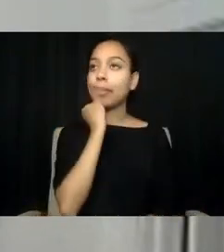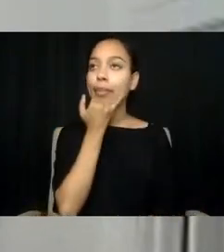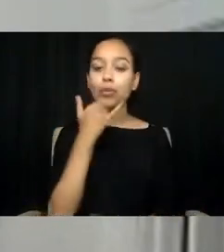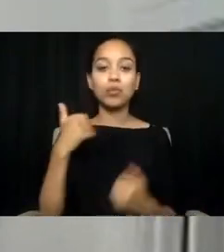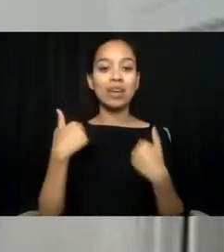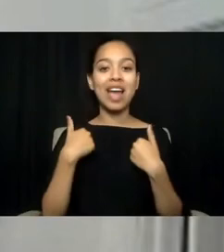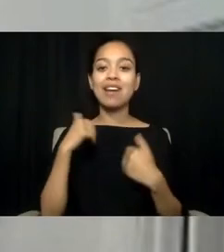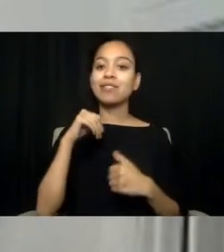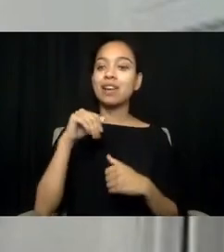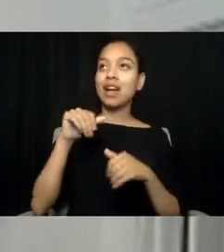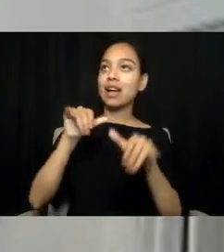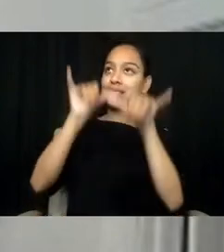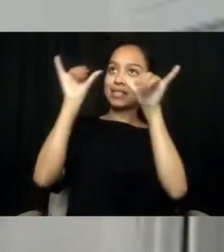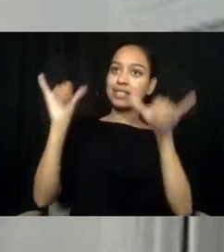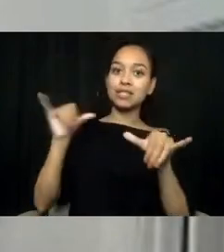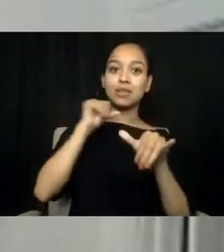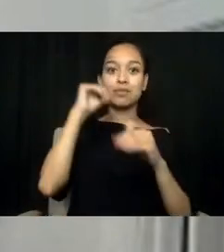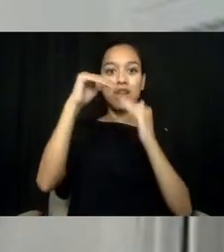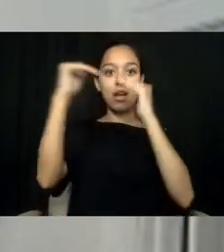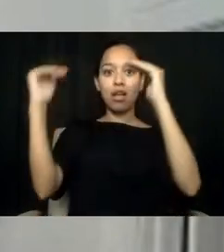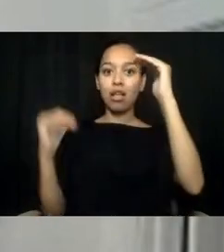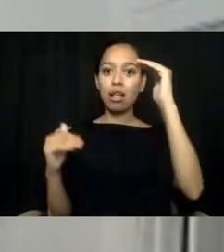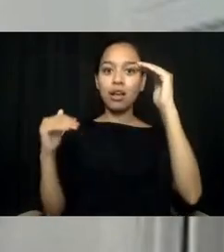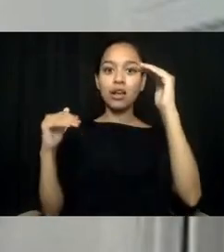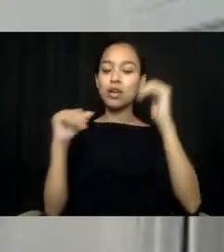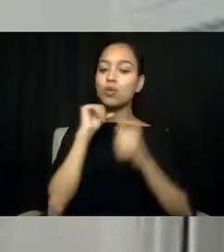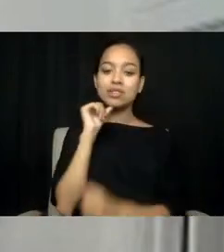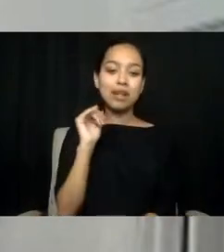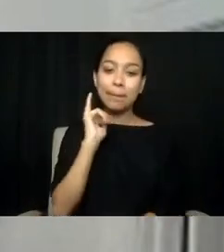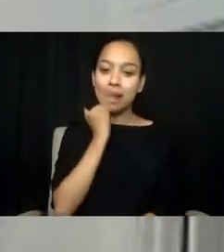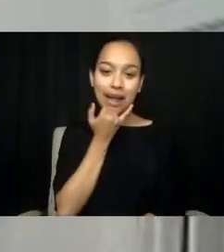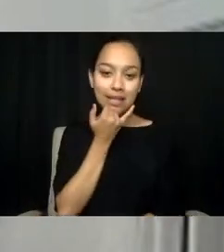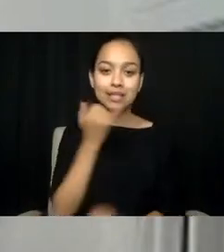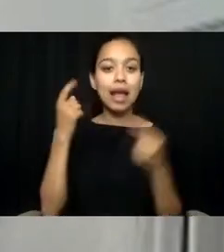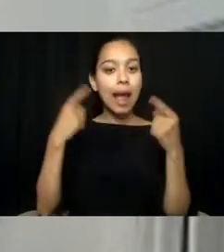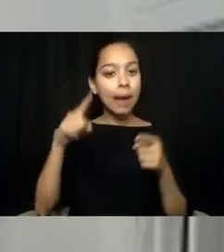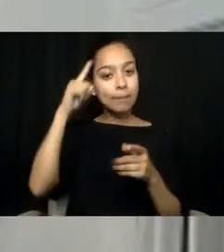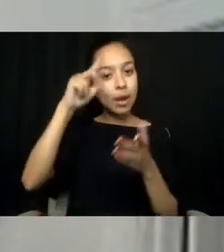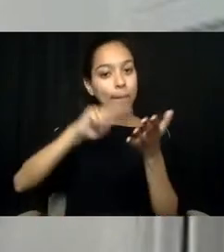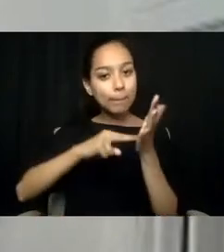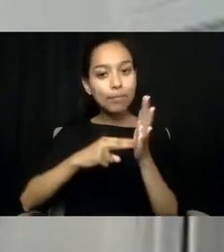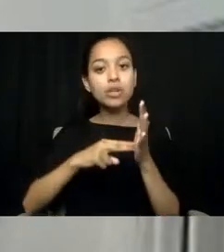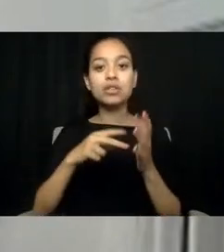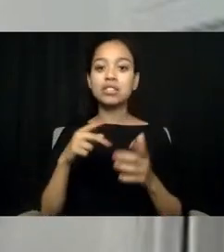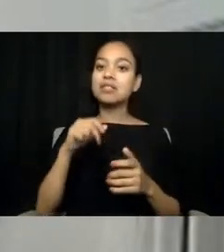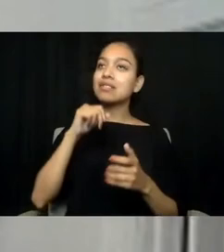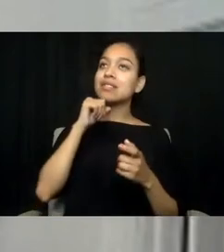It wasn't by accident that care and tribal communities